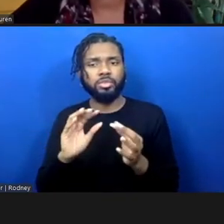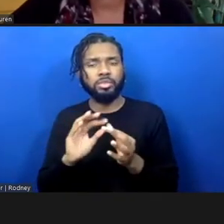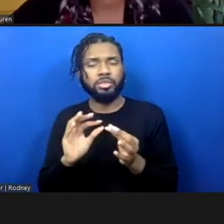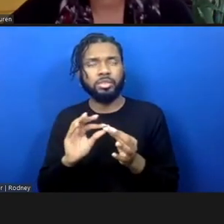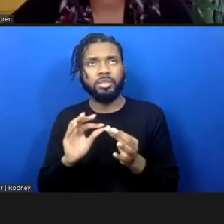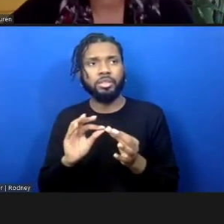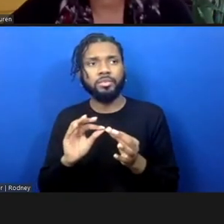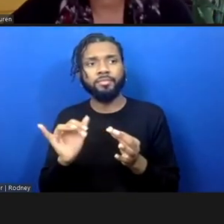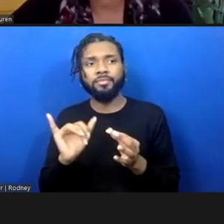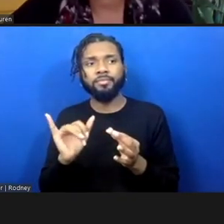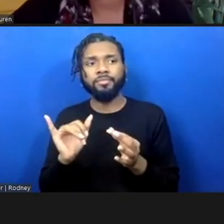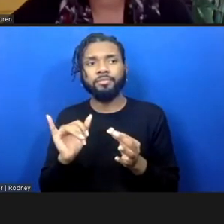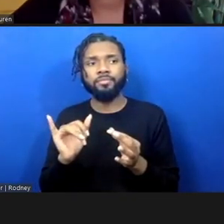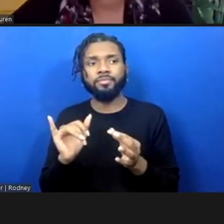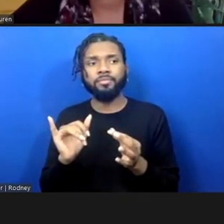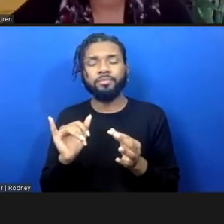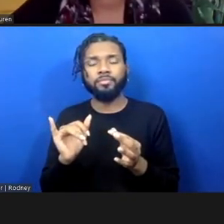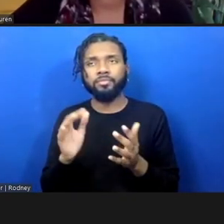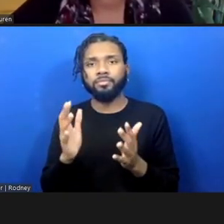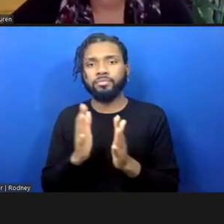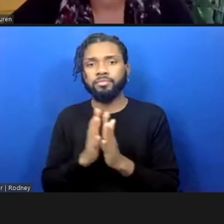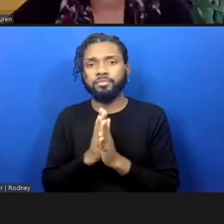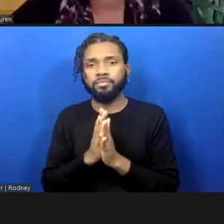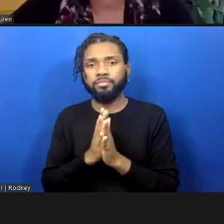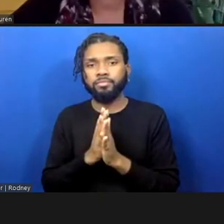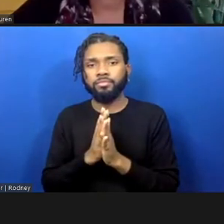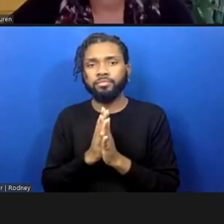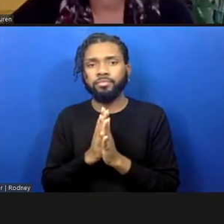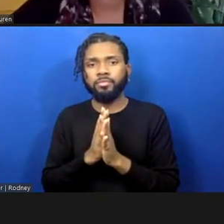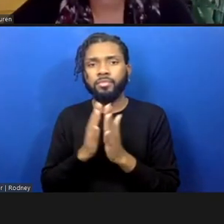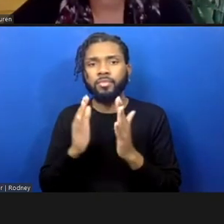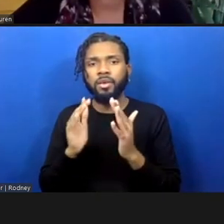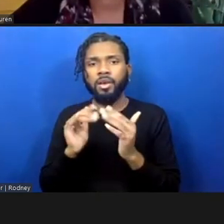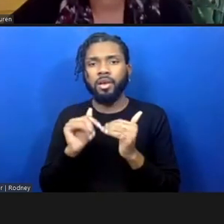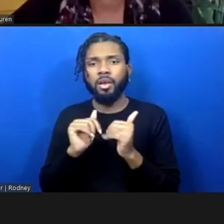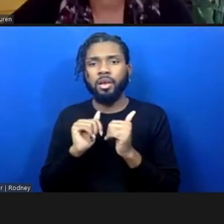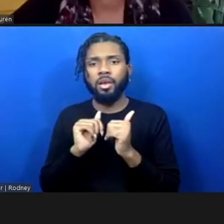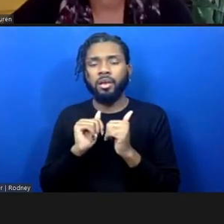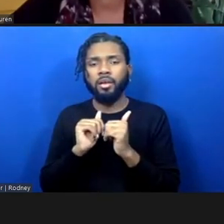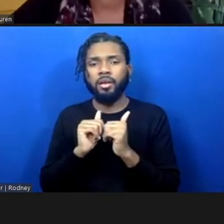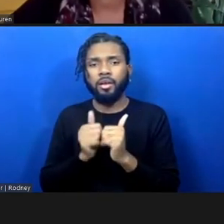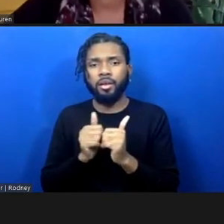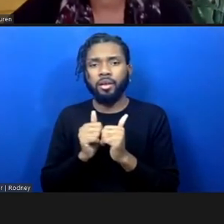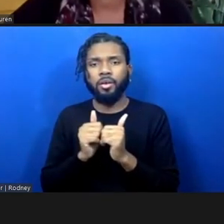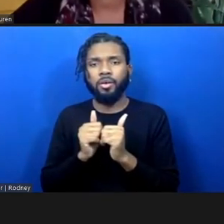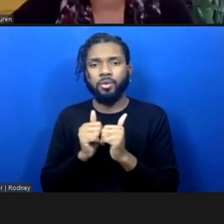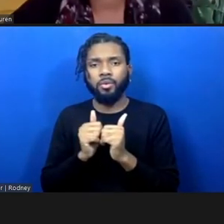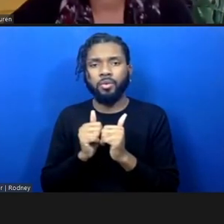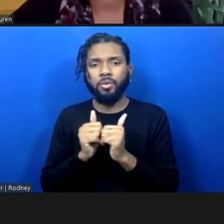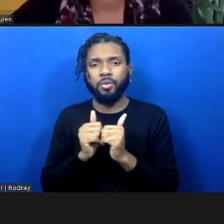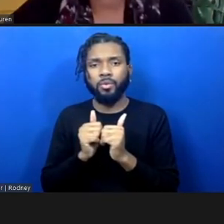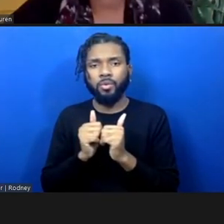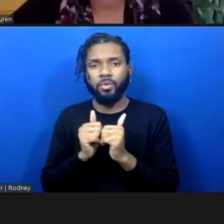how would you make those distinctions How would you know something is actually a reform that would help shrink the